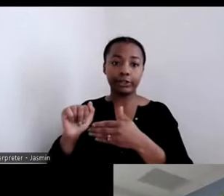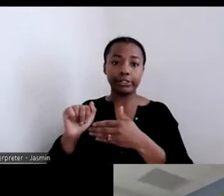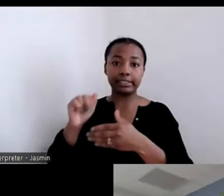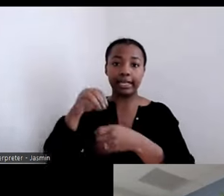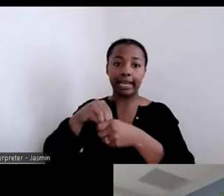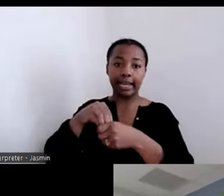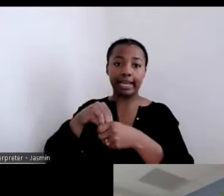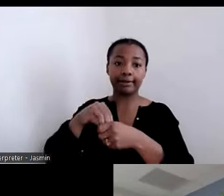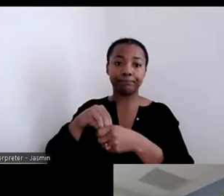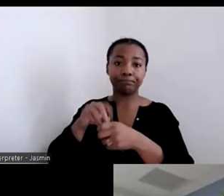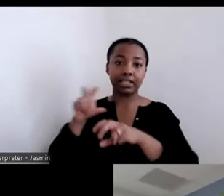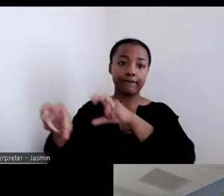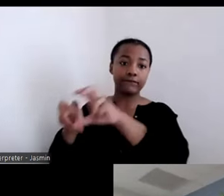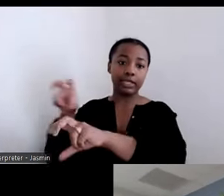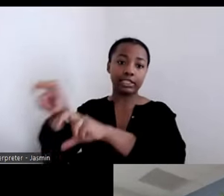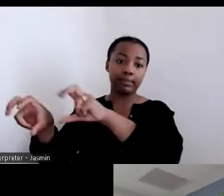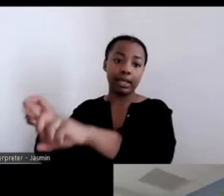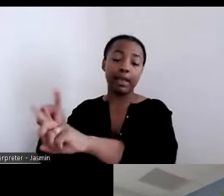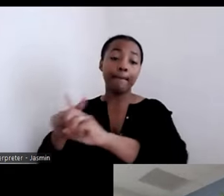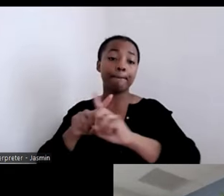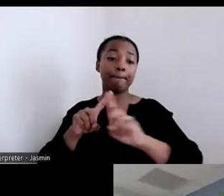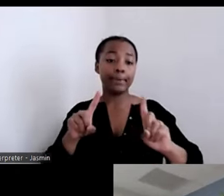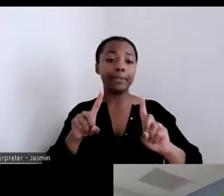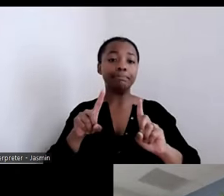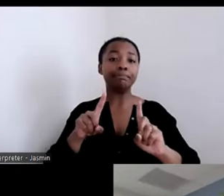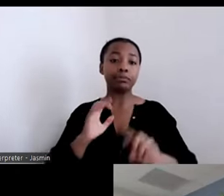is what we have done with the local housing authorities both in terms